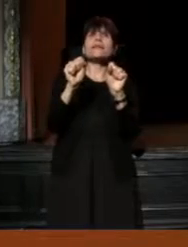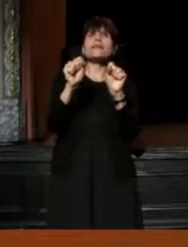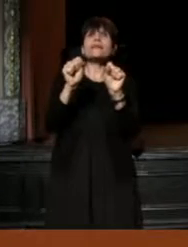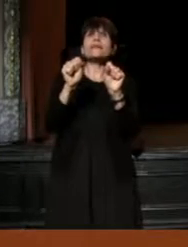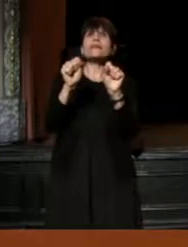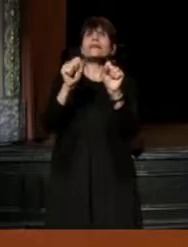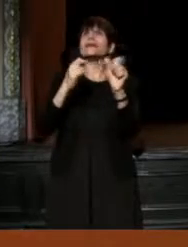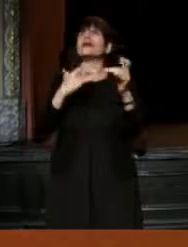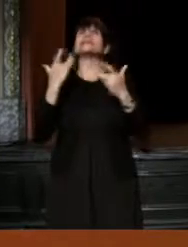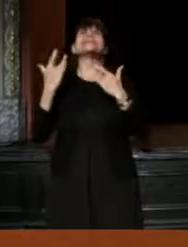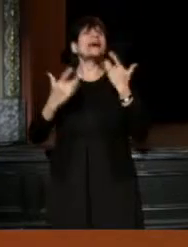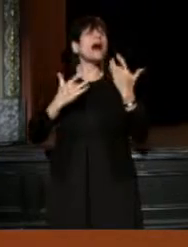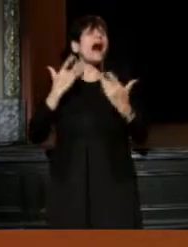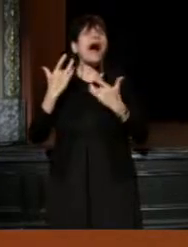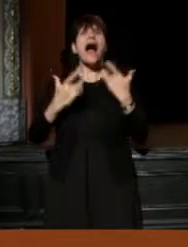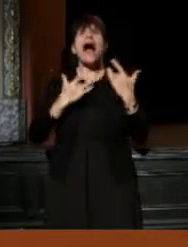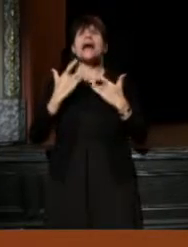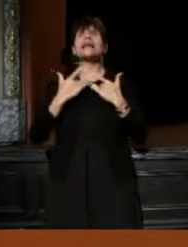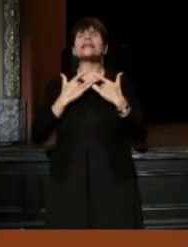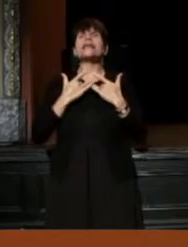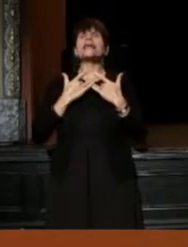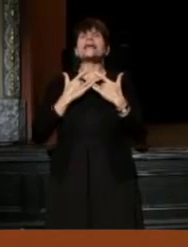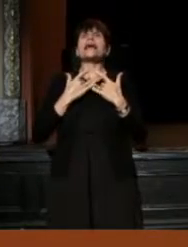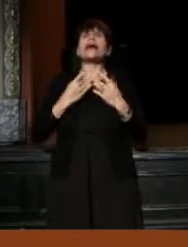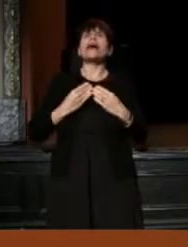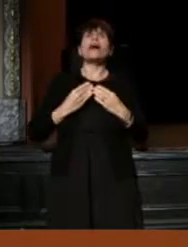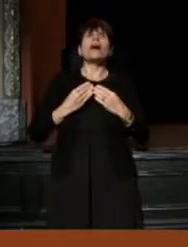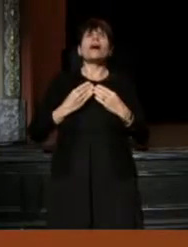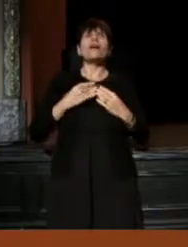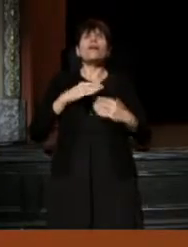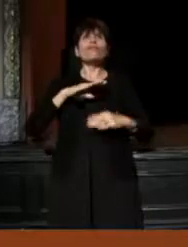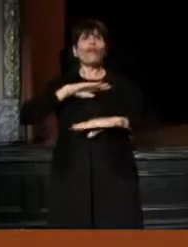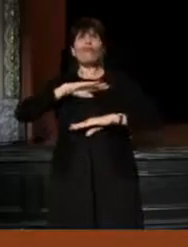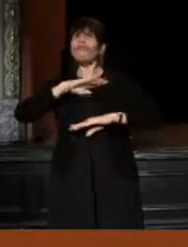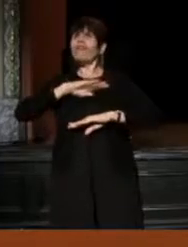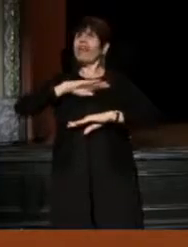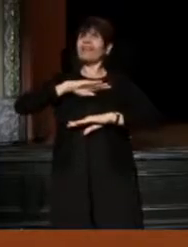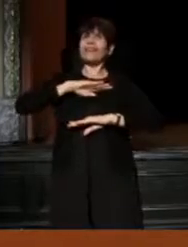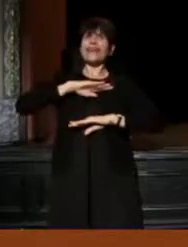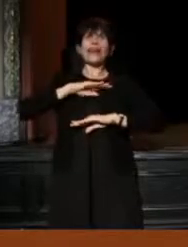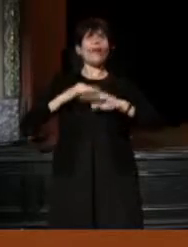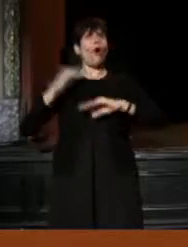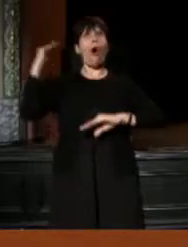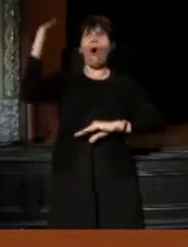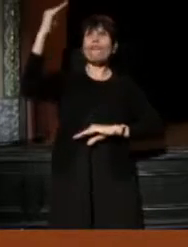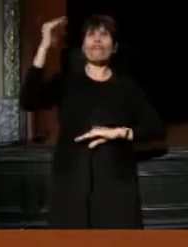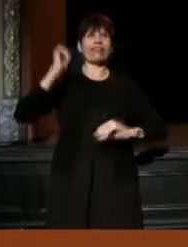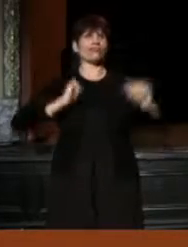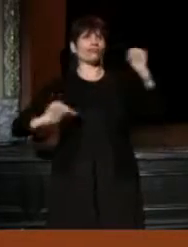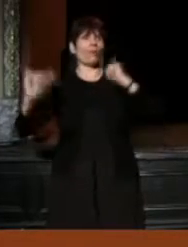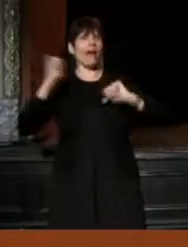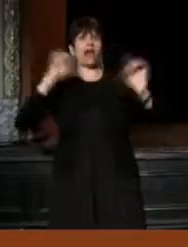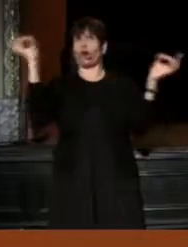an exciting and fulfilling and overly dramatic, crisis-ridden